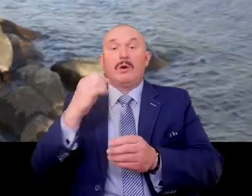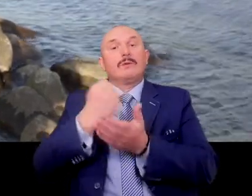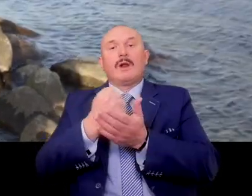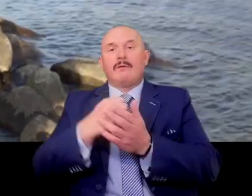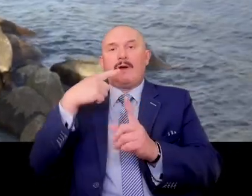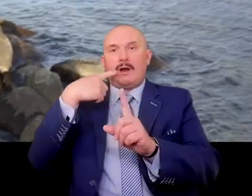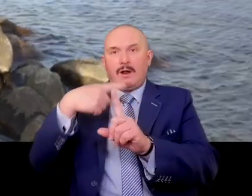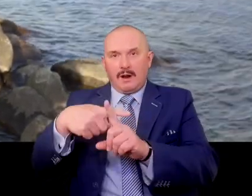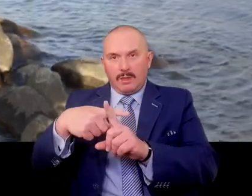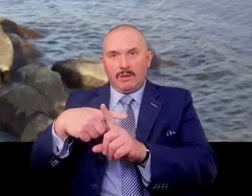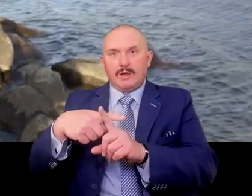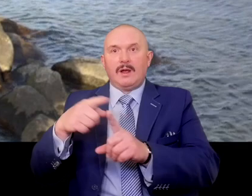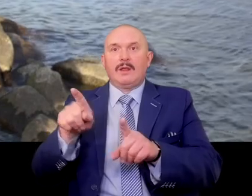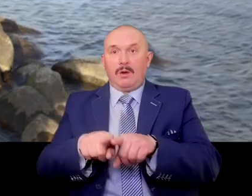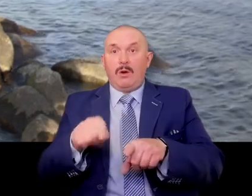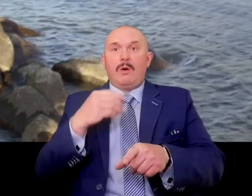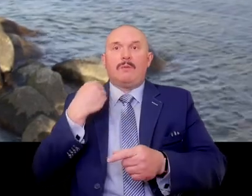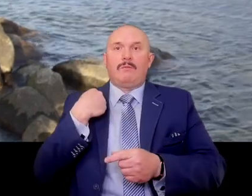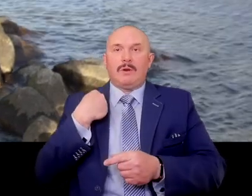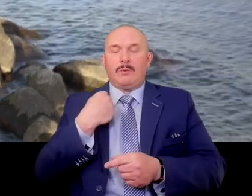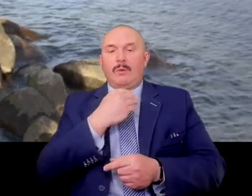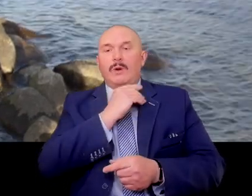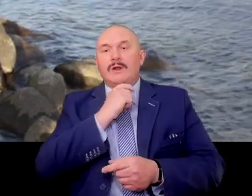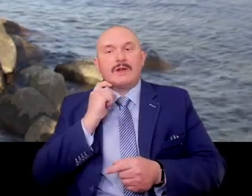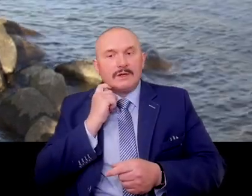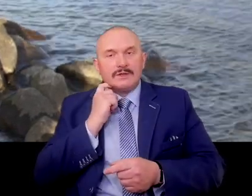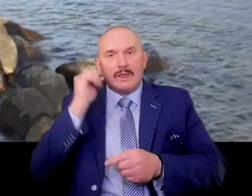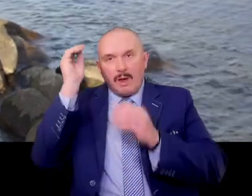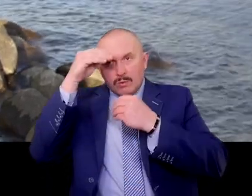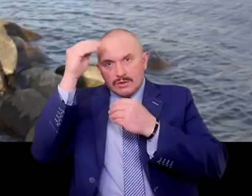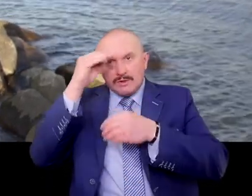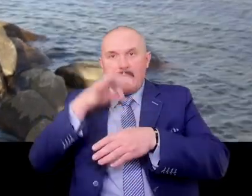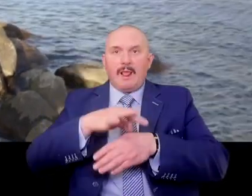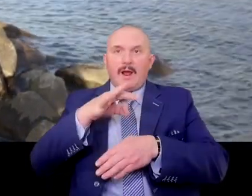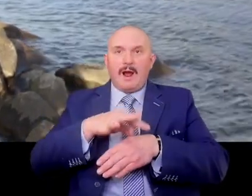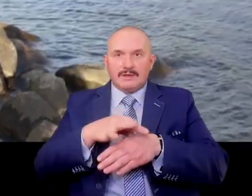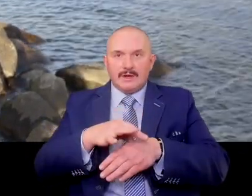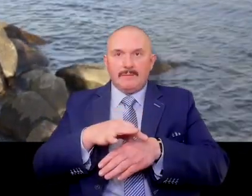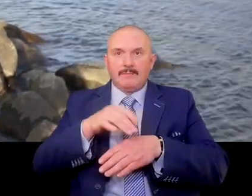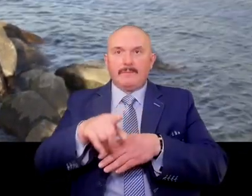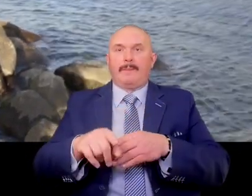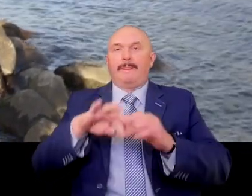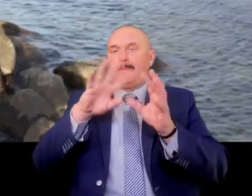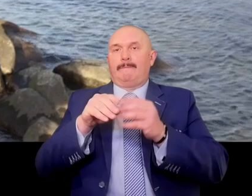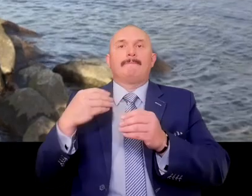They were often priests, teachers, and doctors. They worked for the Polish identity of these lands